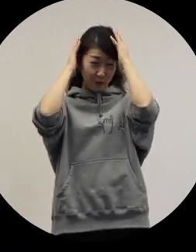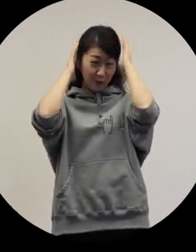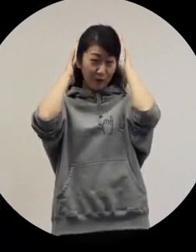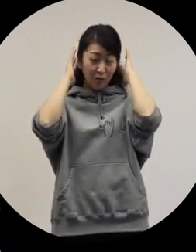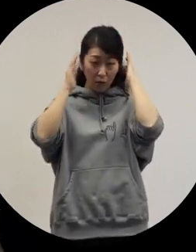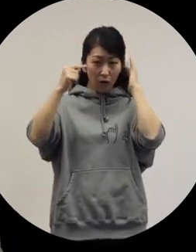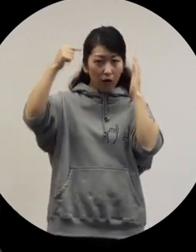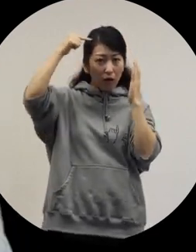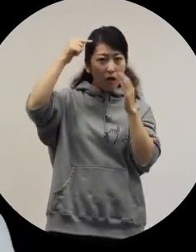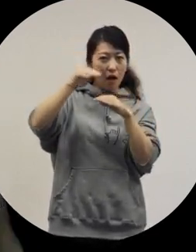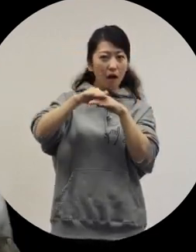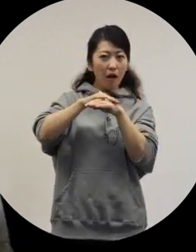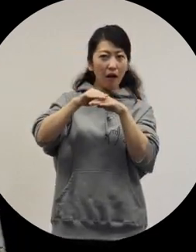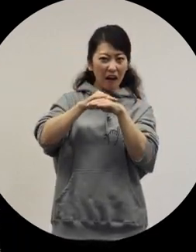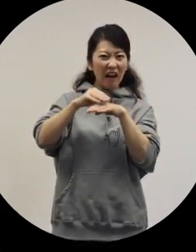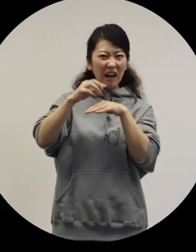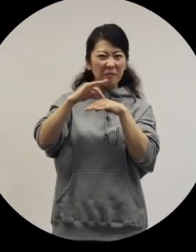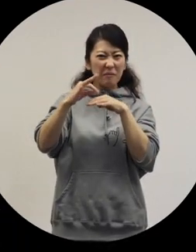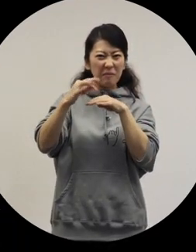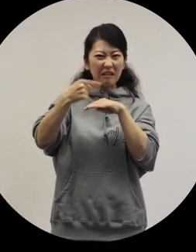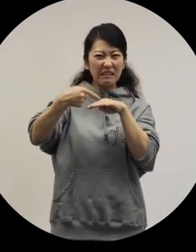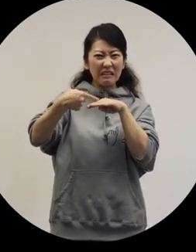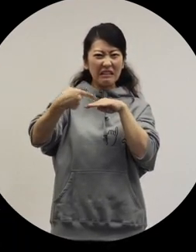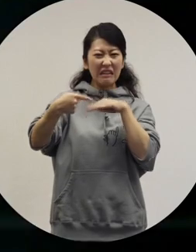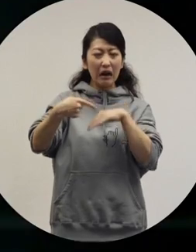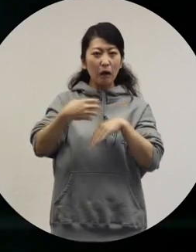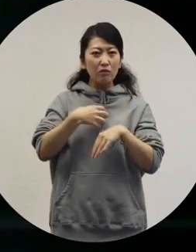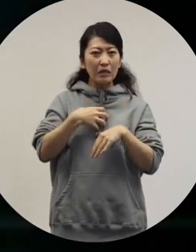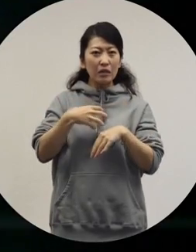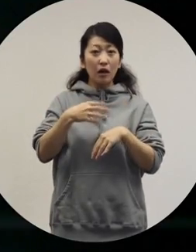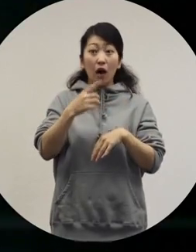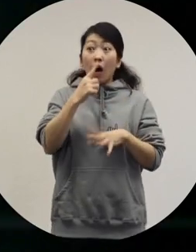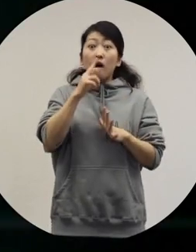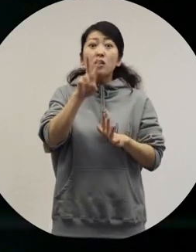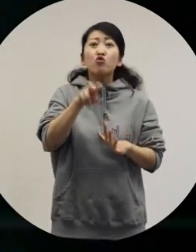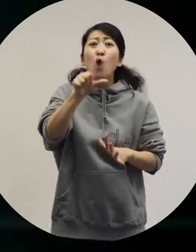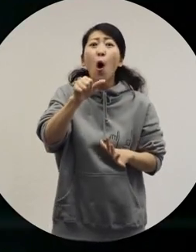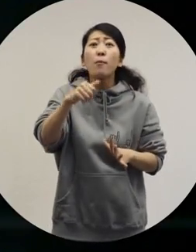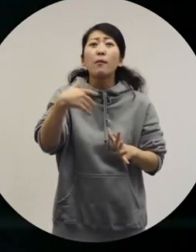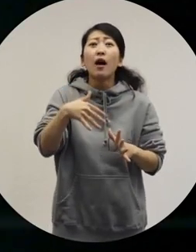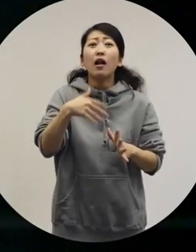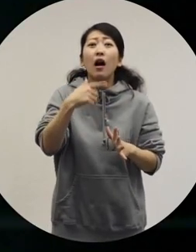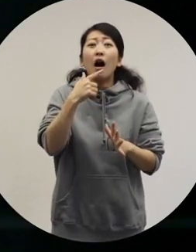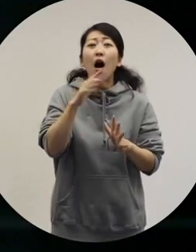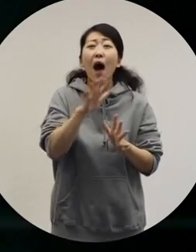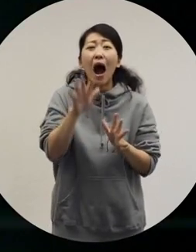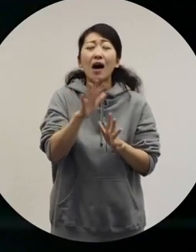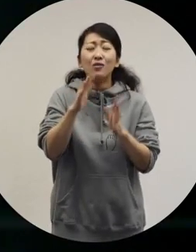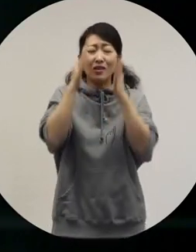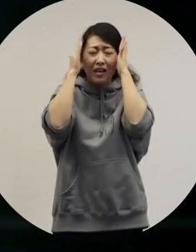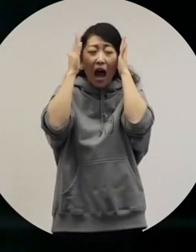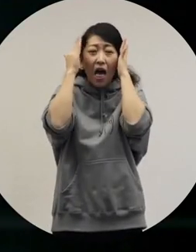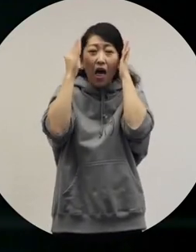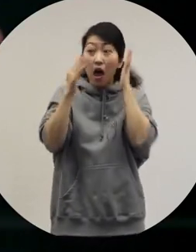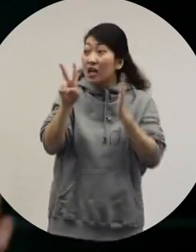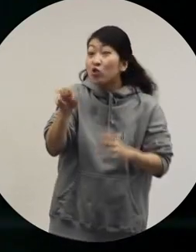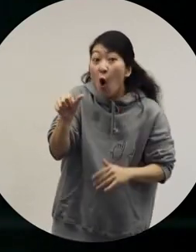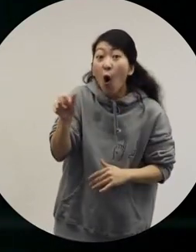My scalp is getting so bad and my hair is torn off. Why am I balding when I'm only 25 years old and pretty?! [Ochiai] You're only 25 years old!